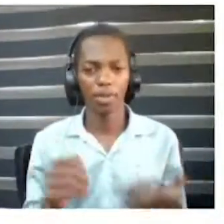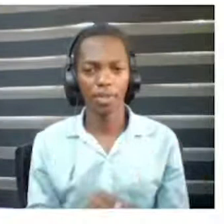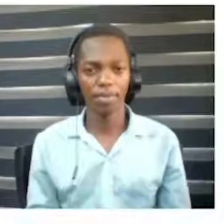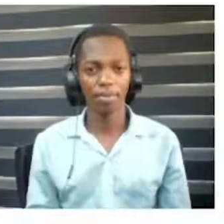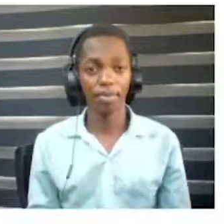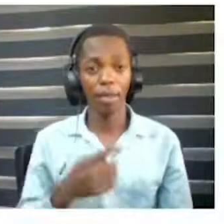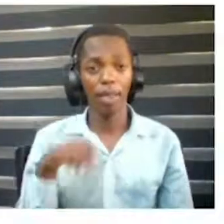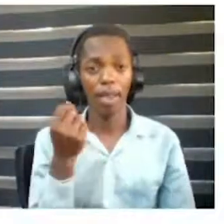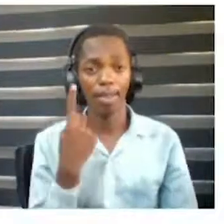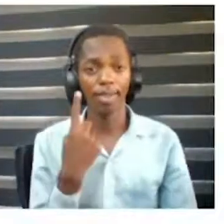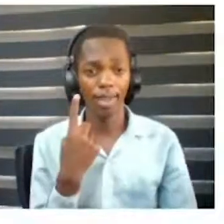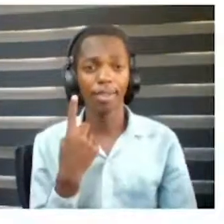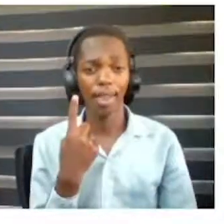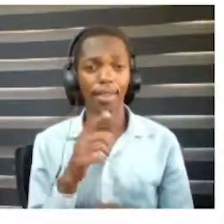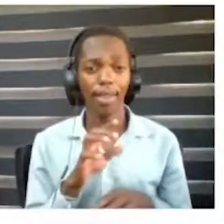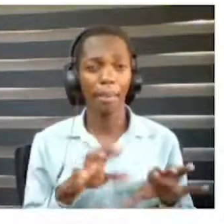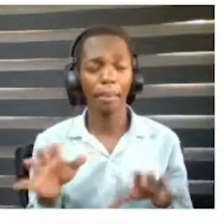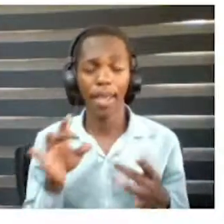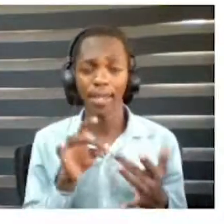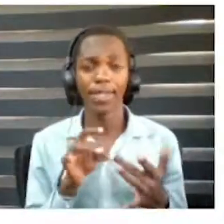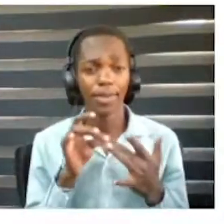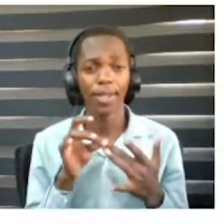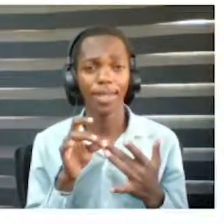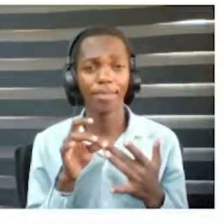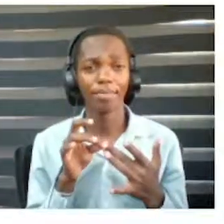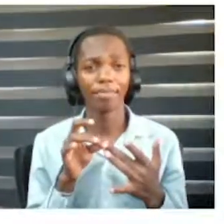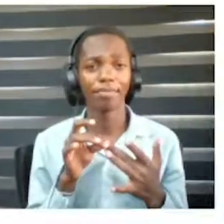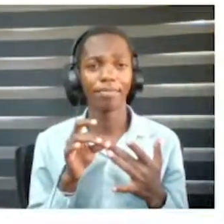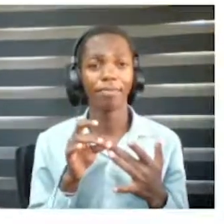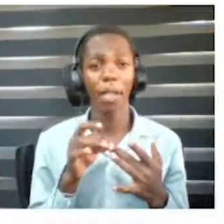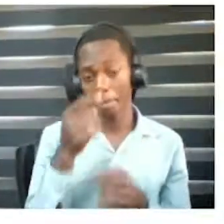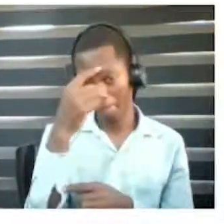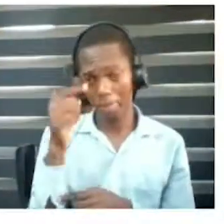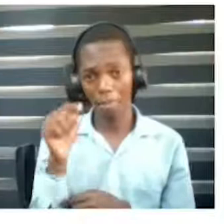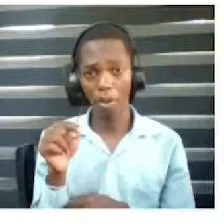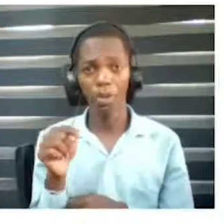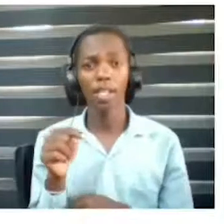able to fully afford our products as well as needs to